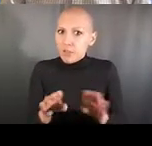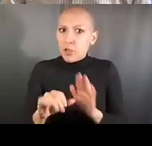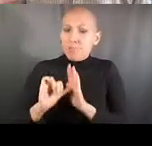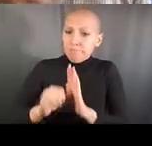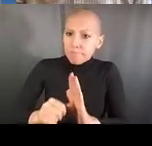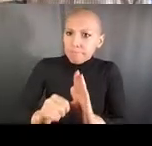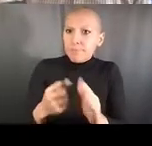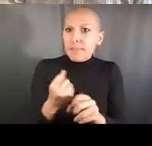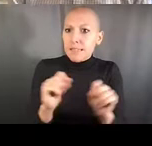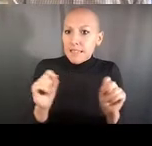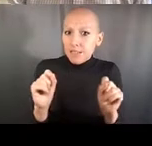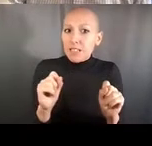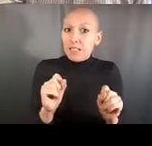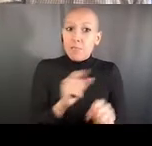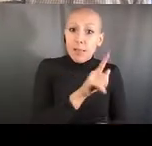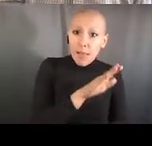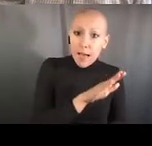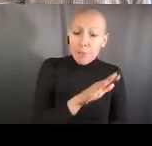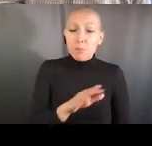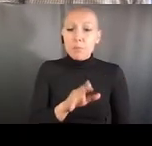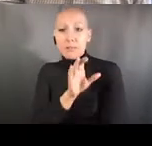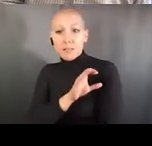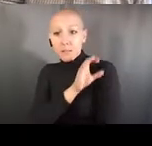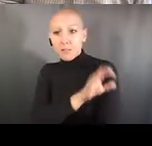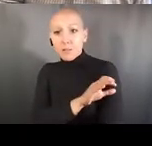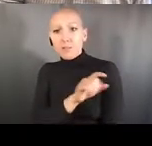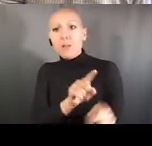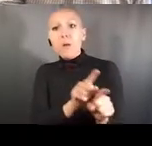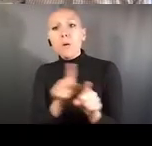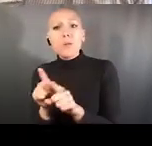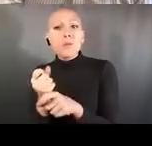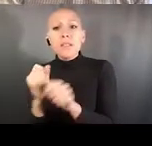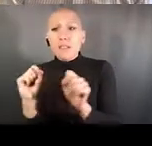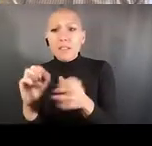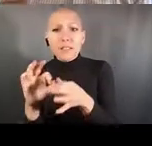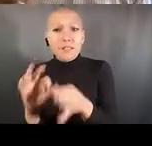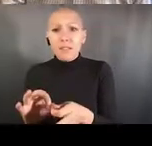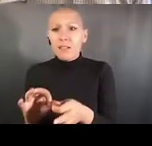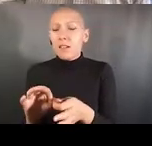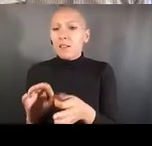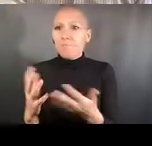and actually they were very kind and made this an open access paper so that anyone can get it